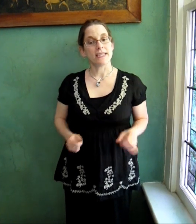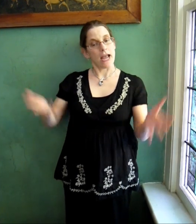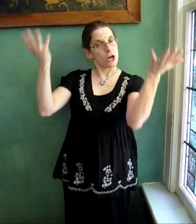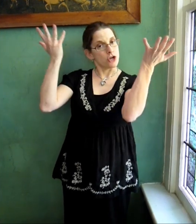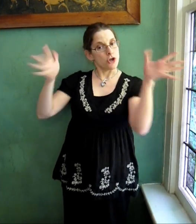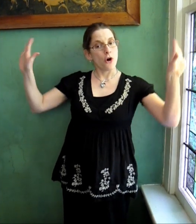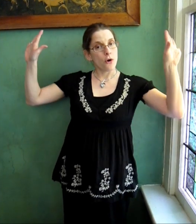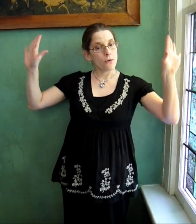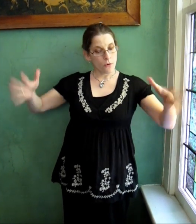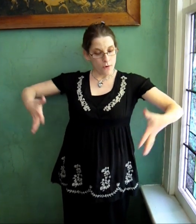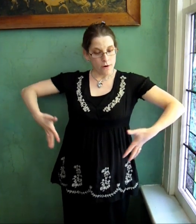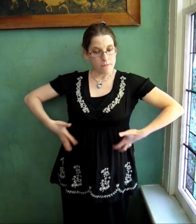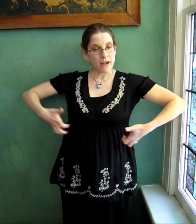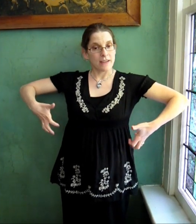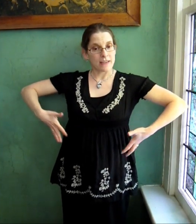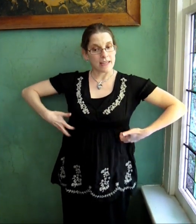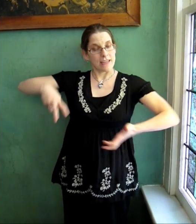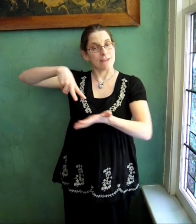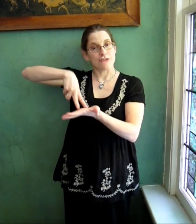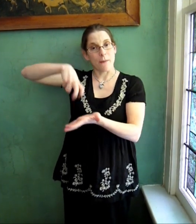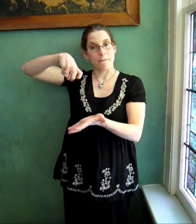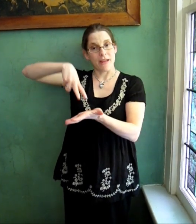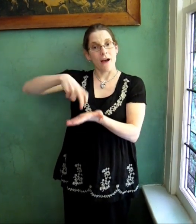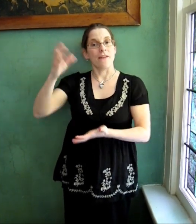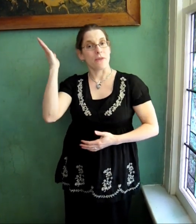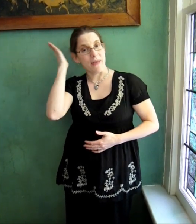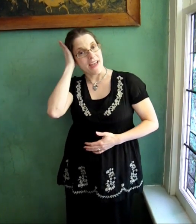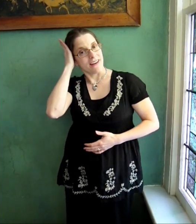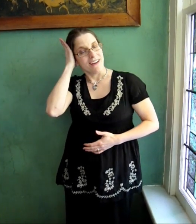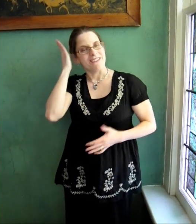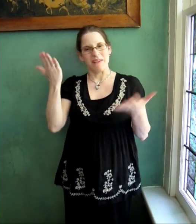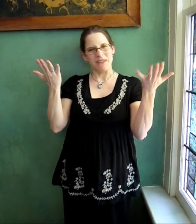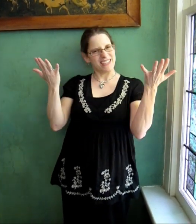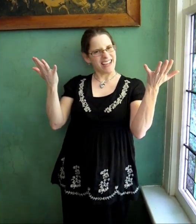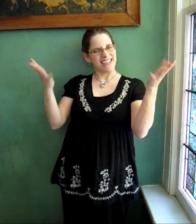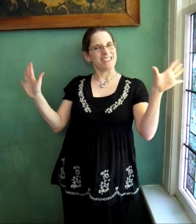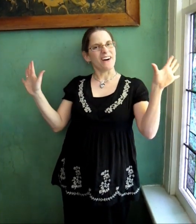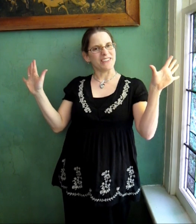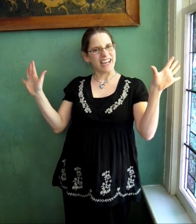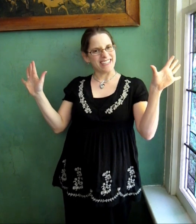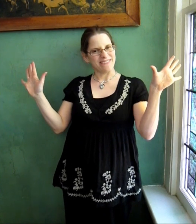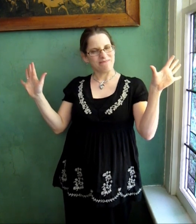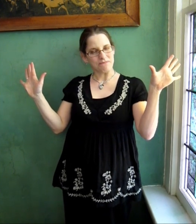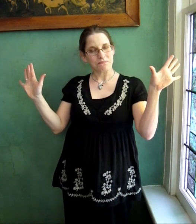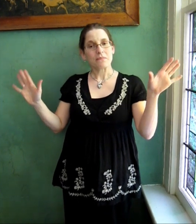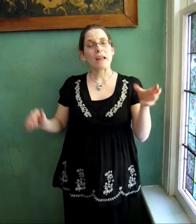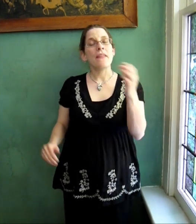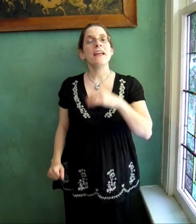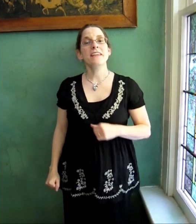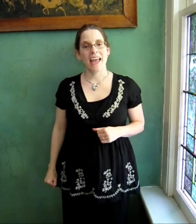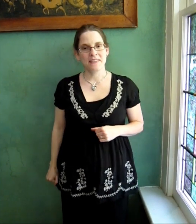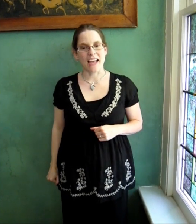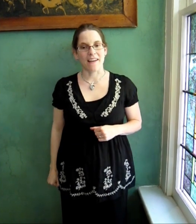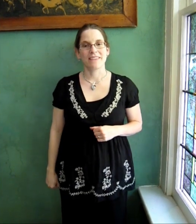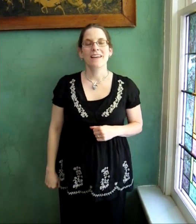can say: No more monkeys jumping on the bed. Remember, this sign is ALL-DONE. And then you count down.